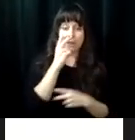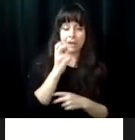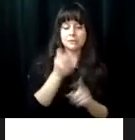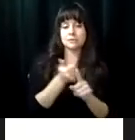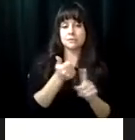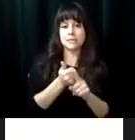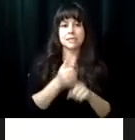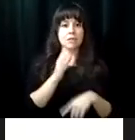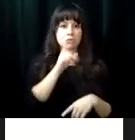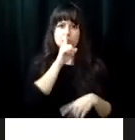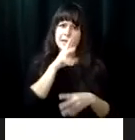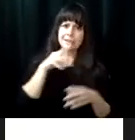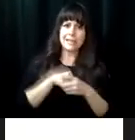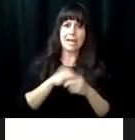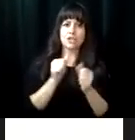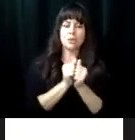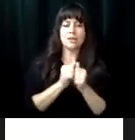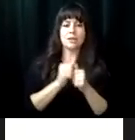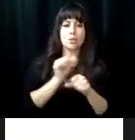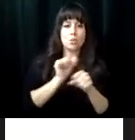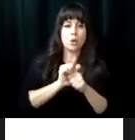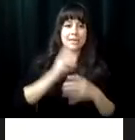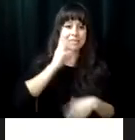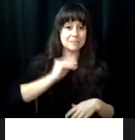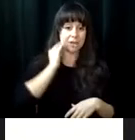research has shown that young people who are blind are highly